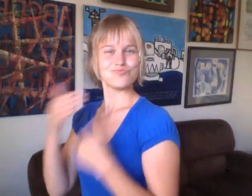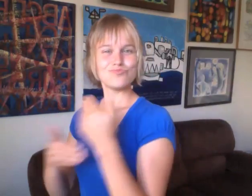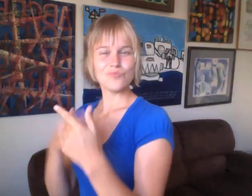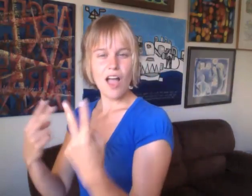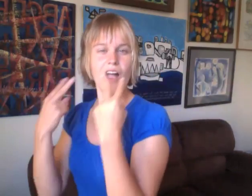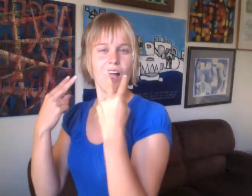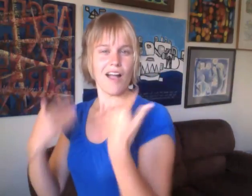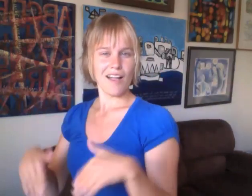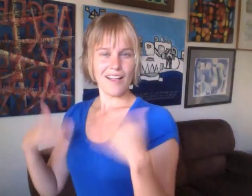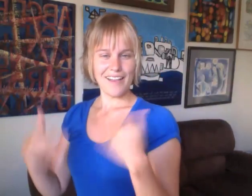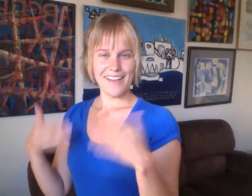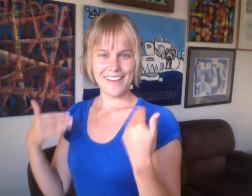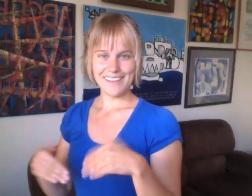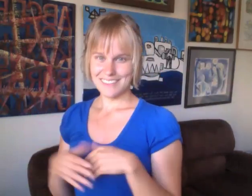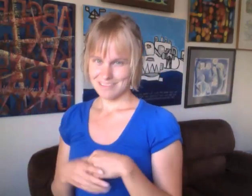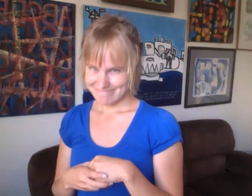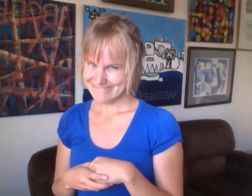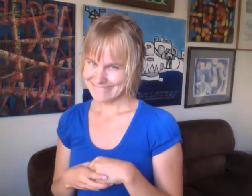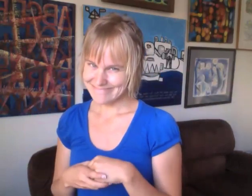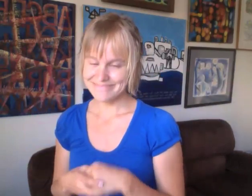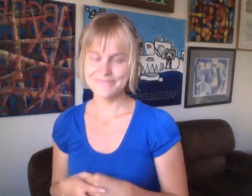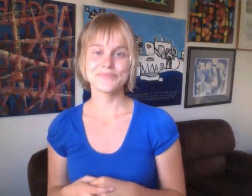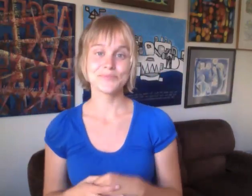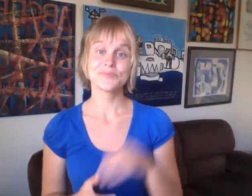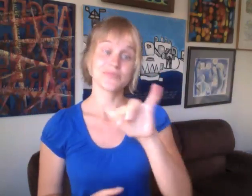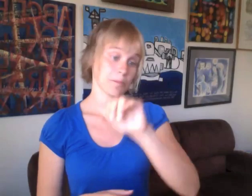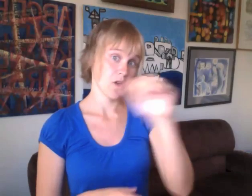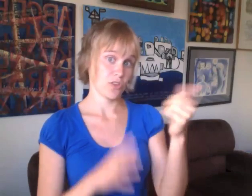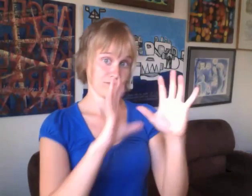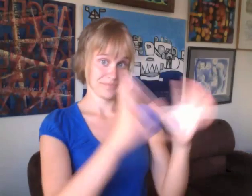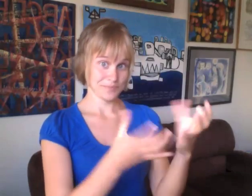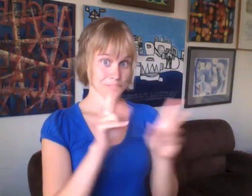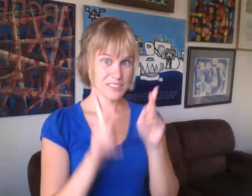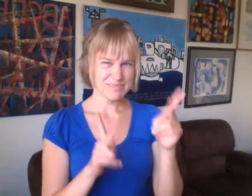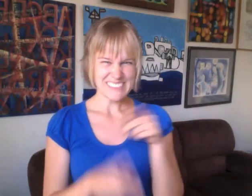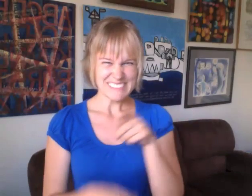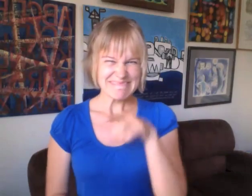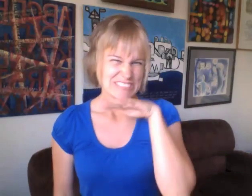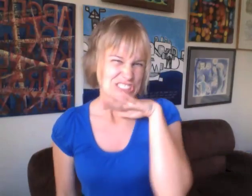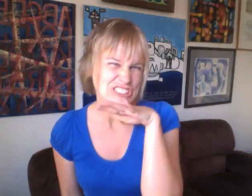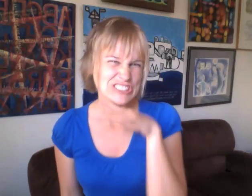and I got cool points for borrowing other cultures. The other reaction I have received about dreadlocks...